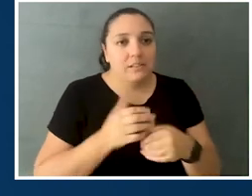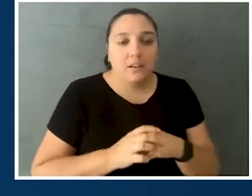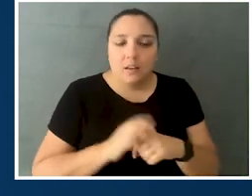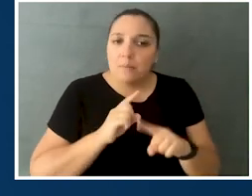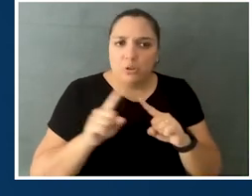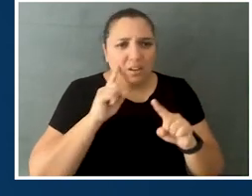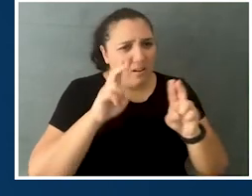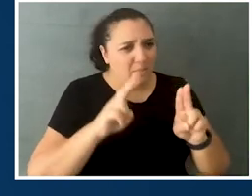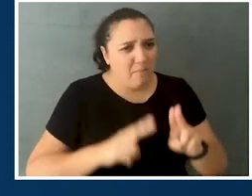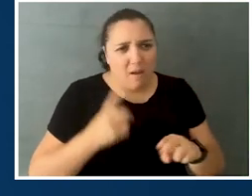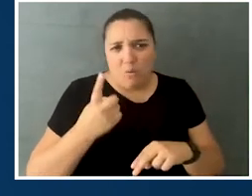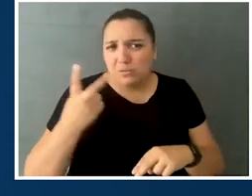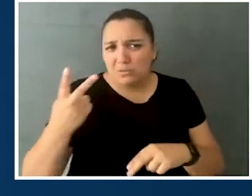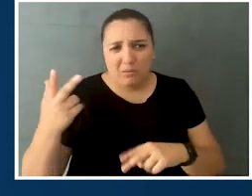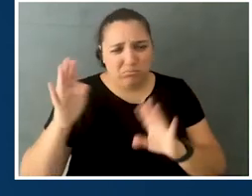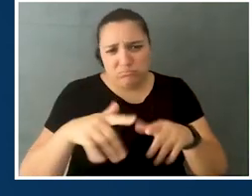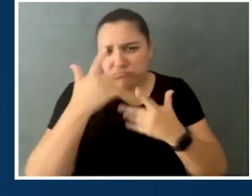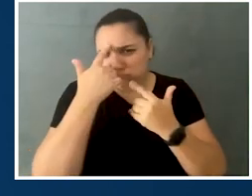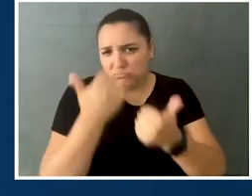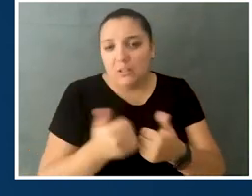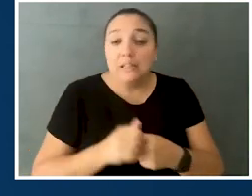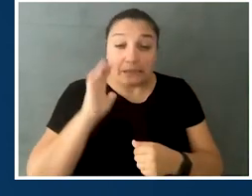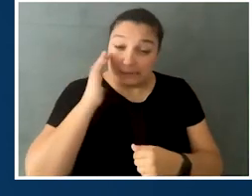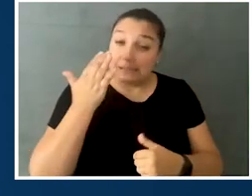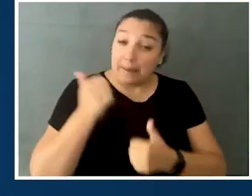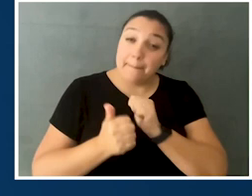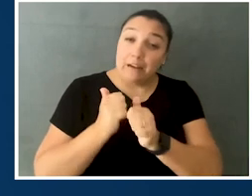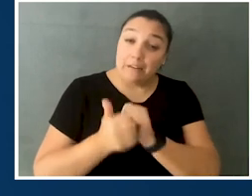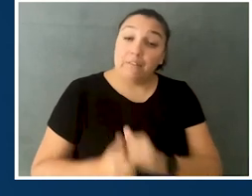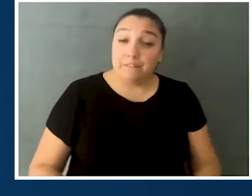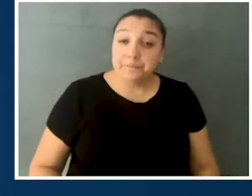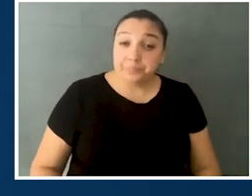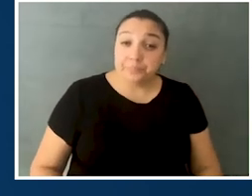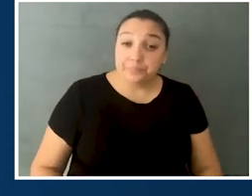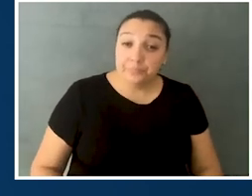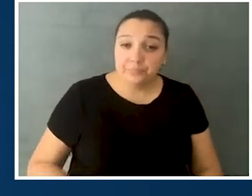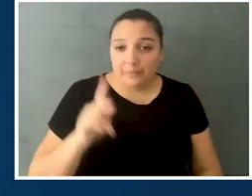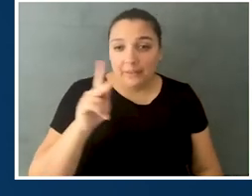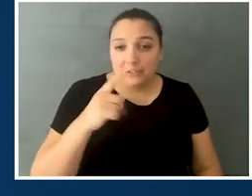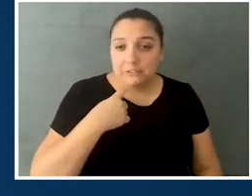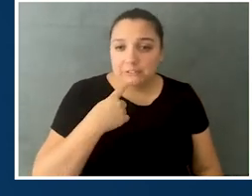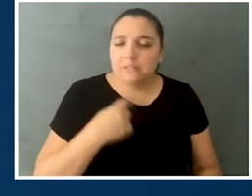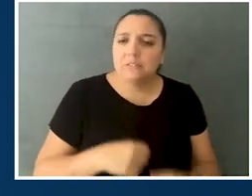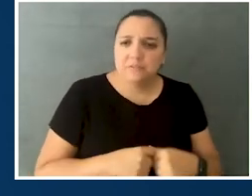but, yeah, no, you're allowed to apply more than once. It sounds like it's pretty competitive. So, I was thinking, wow,